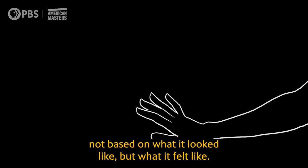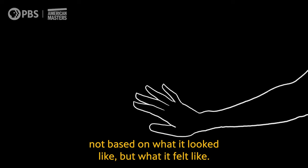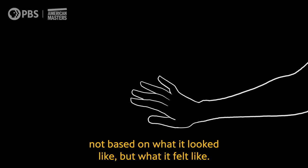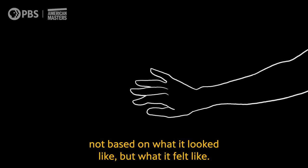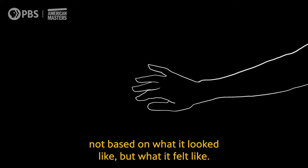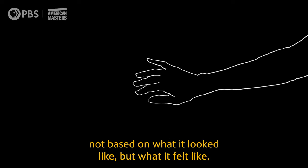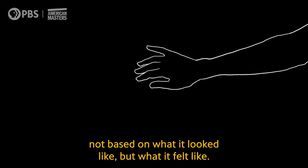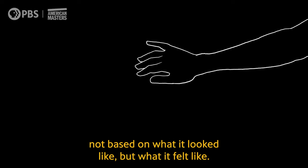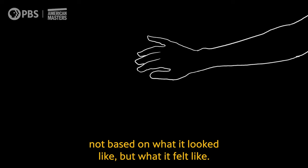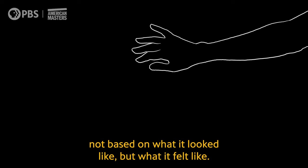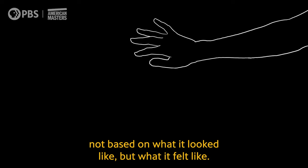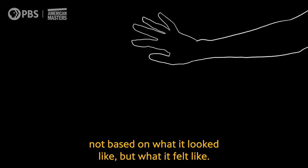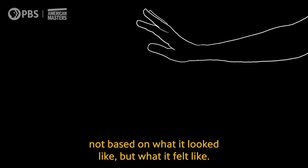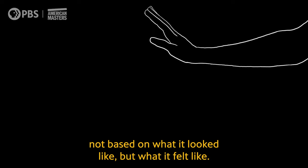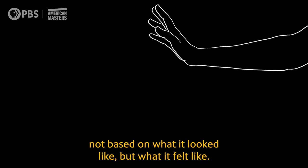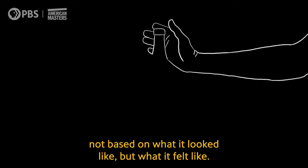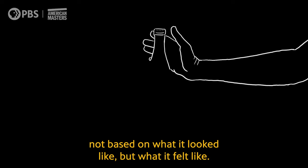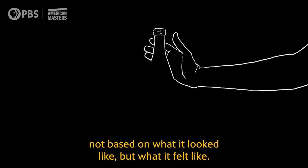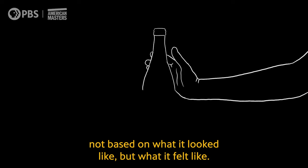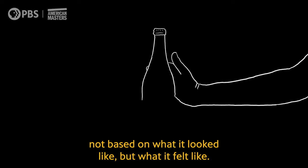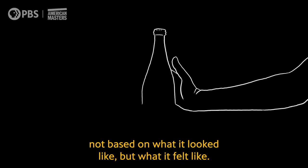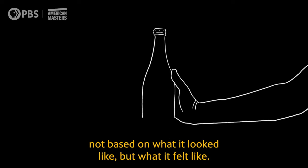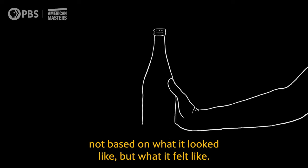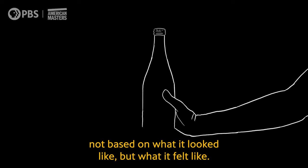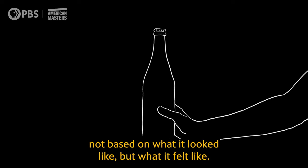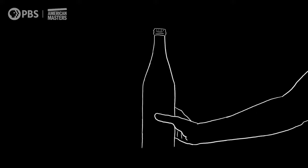not based on what it looked like, but what it felt like.